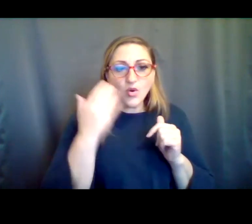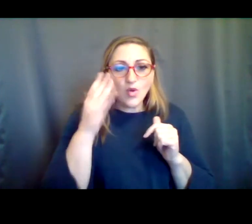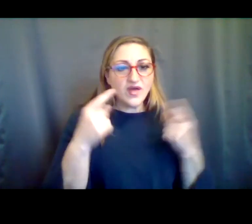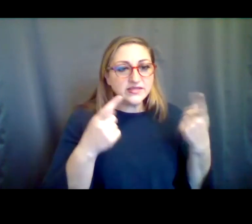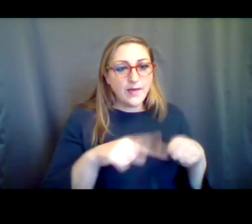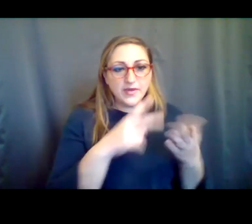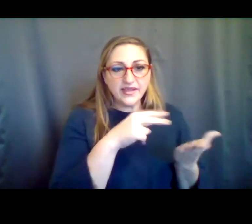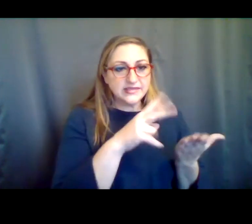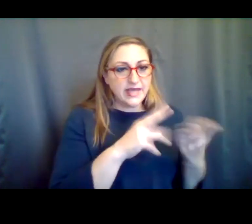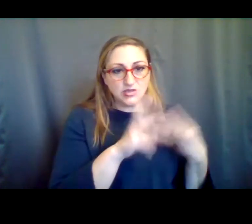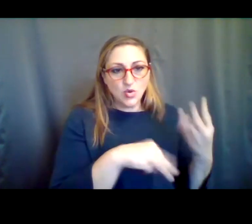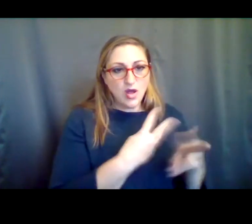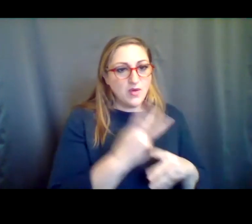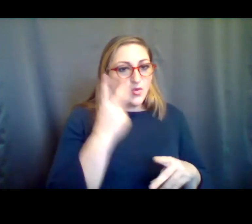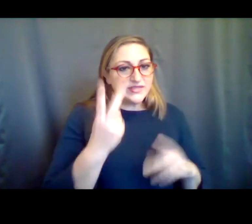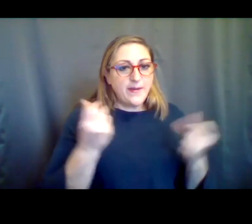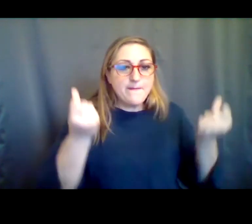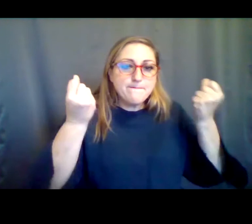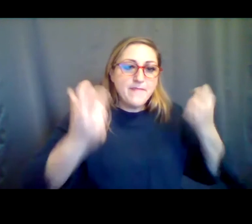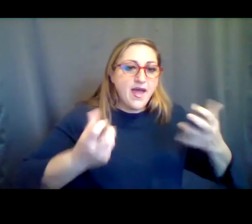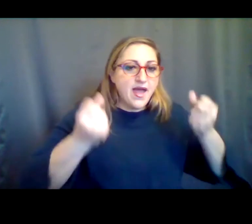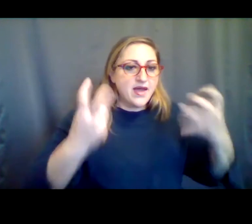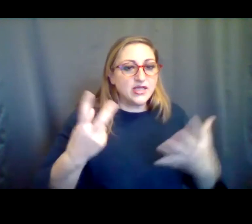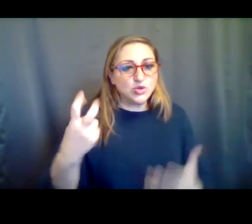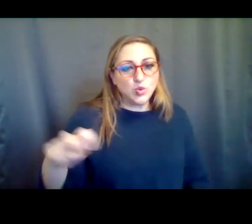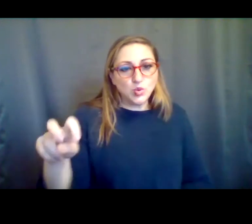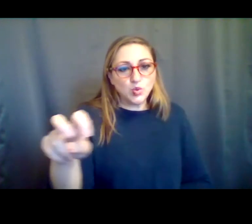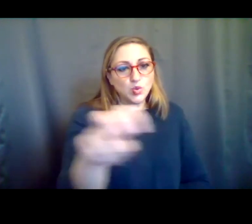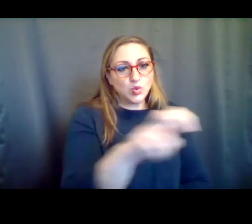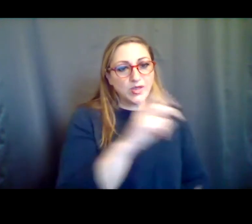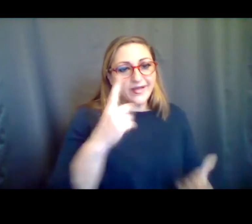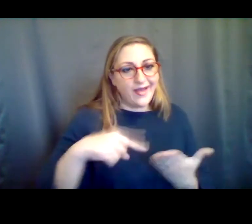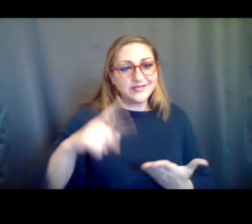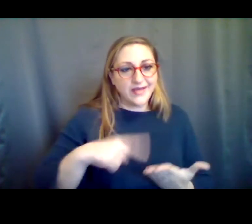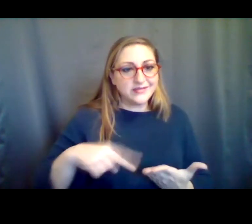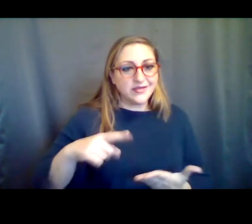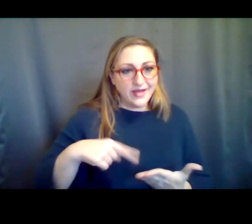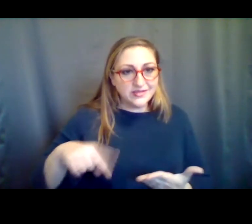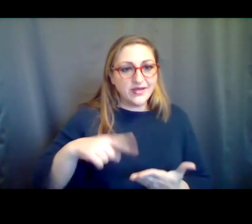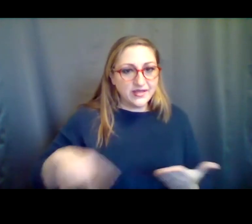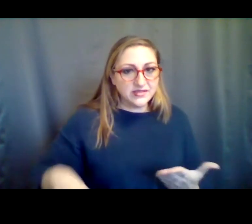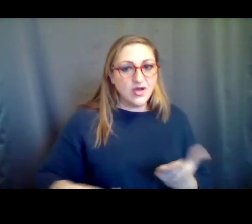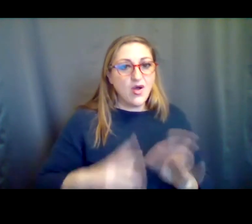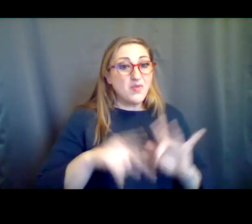t OSHGS ing tours left and right. We